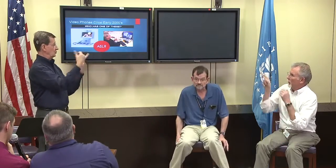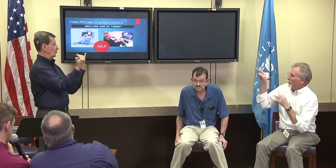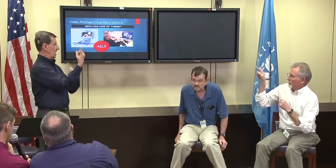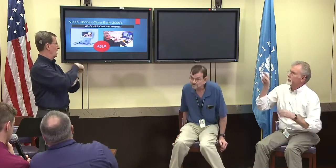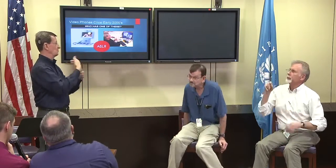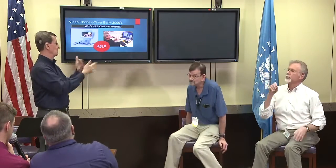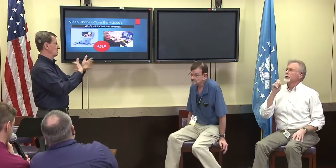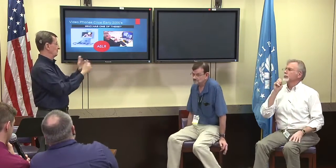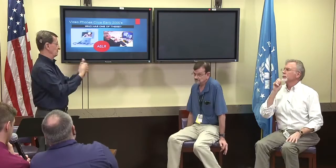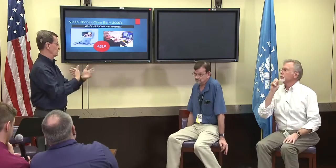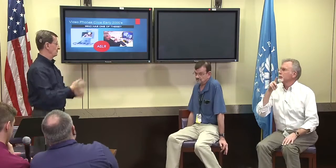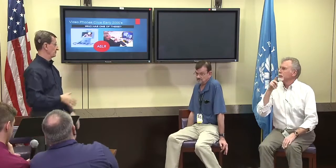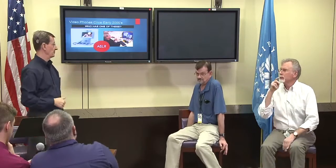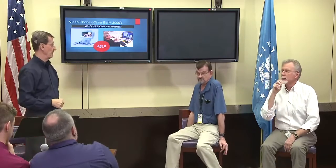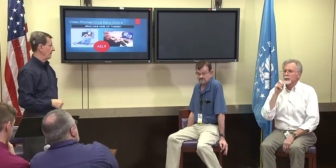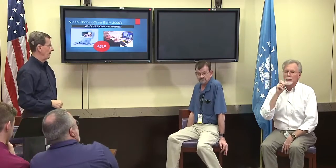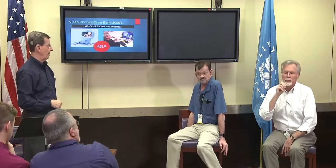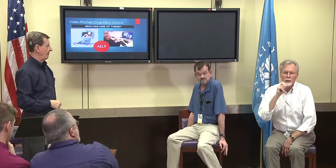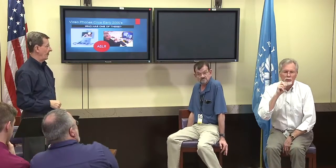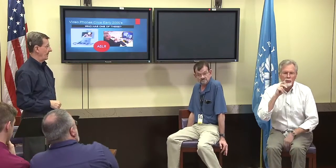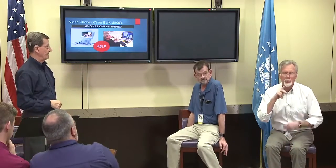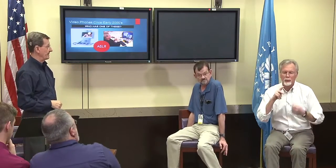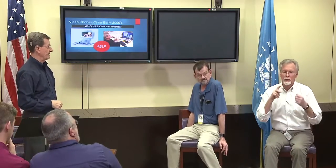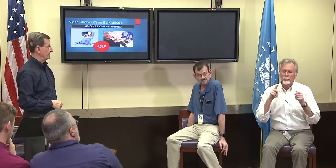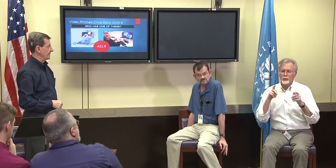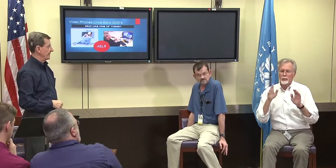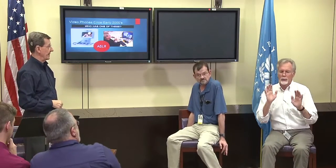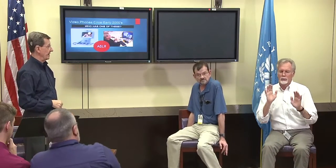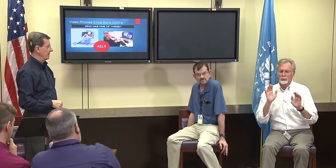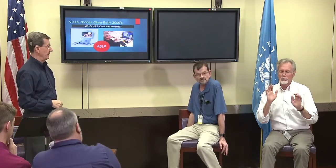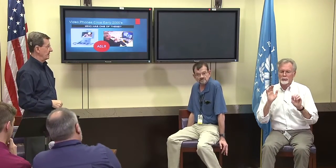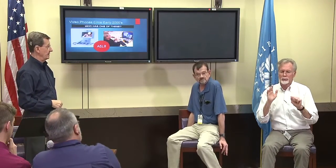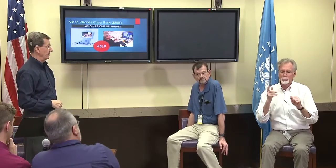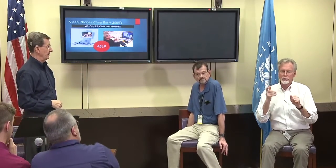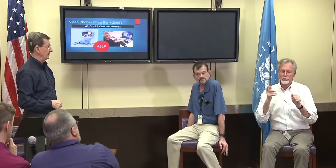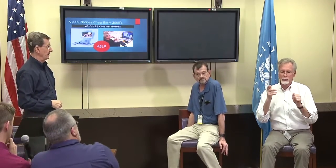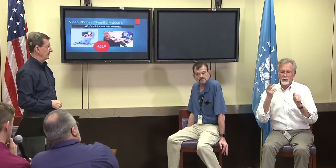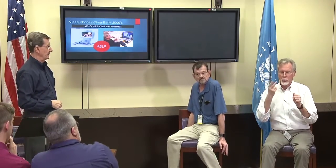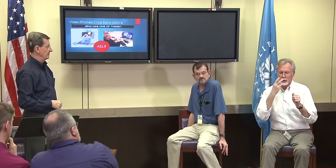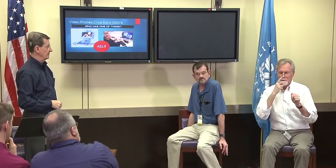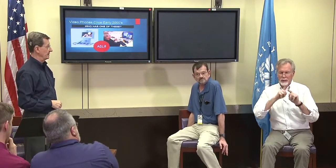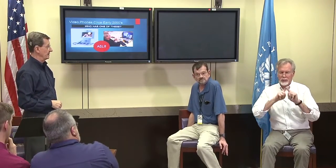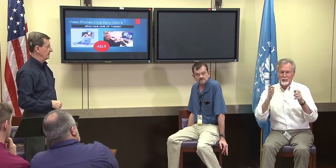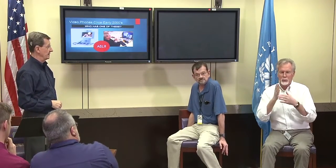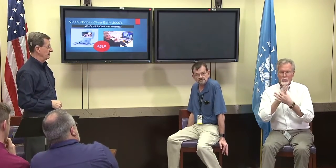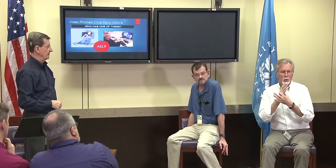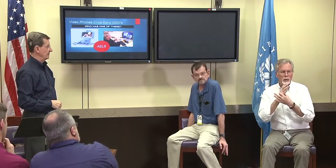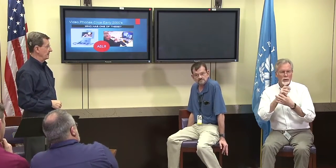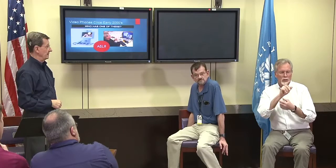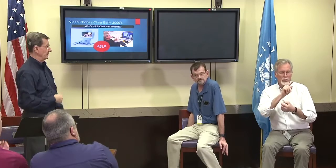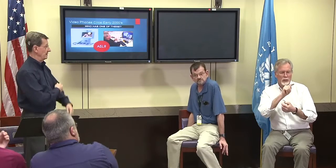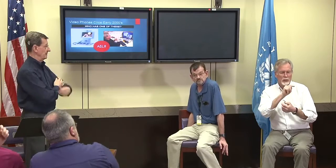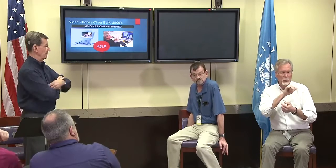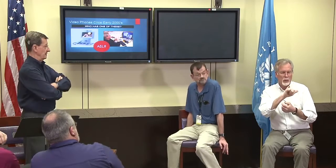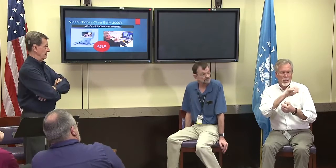Alex Richey: Well, who wants to speak about these next, Fred. Fred Pickering: I don't see the difference